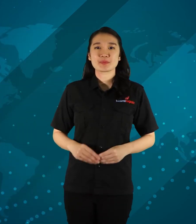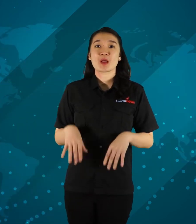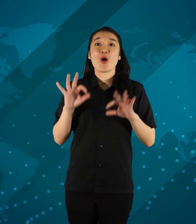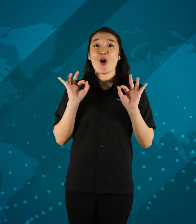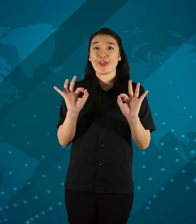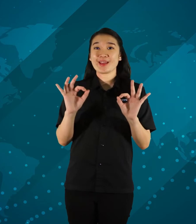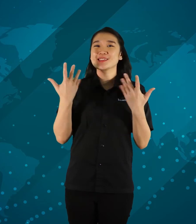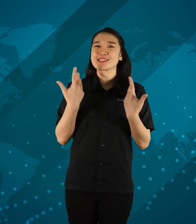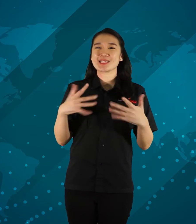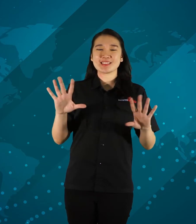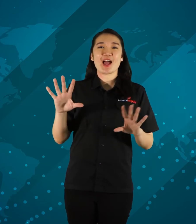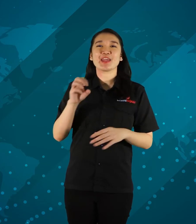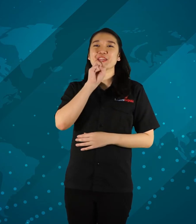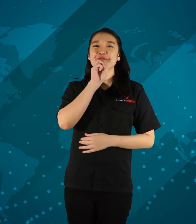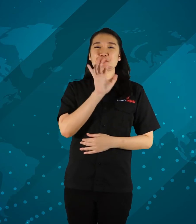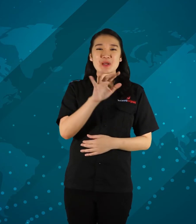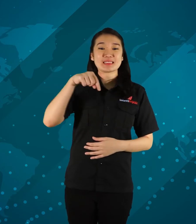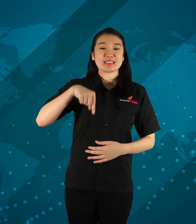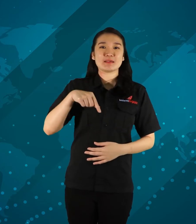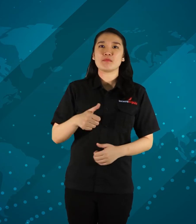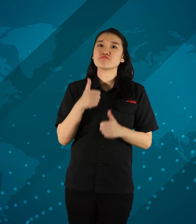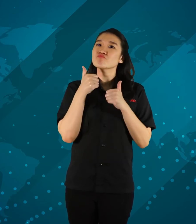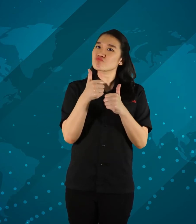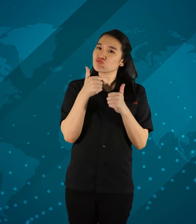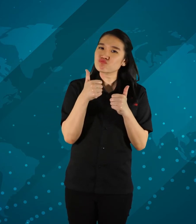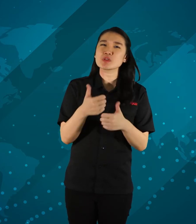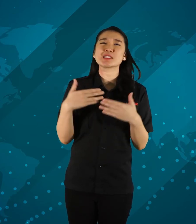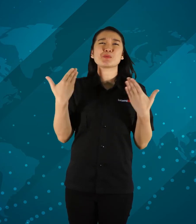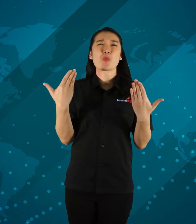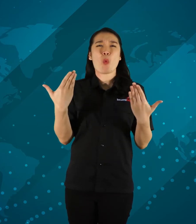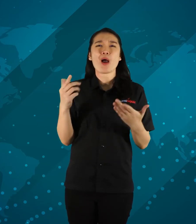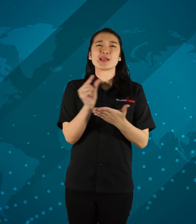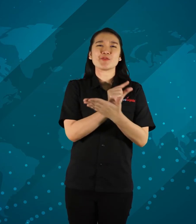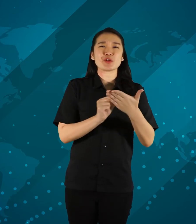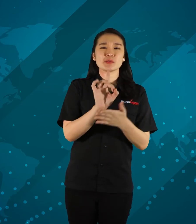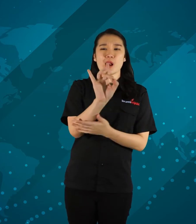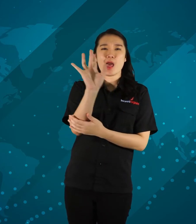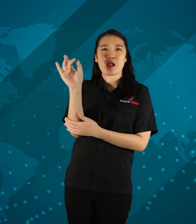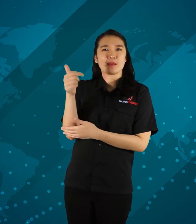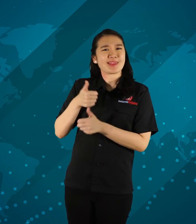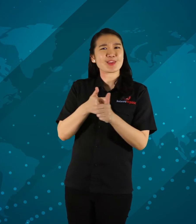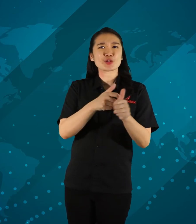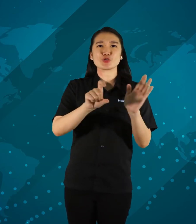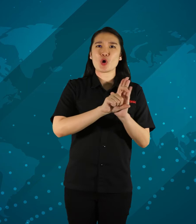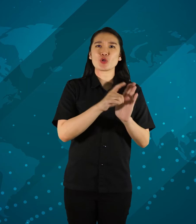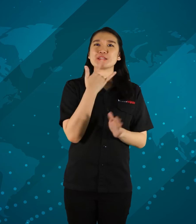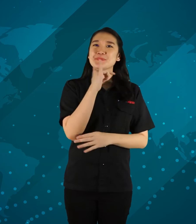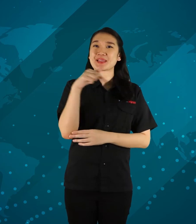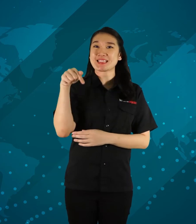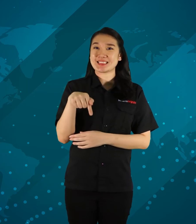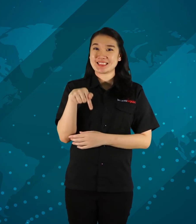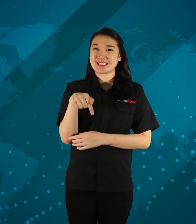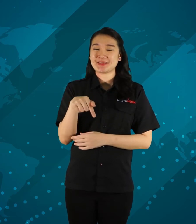Okay, that's all the information for today. That's great, I hope other universities follow the example like ITB.